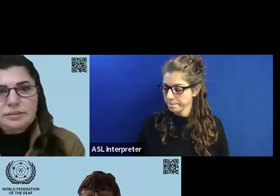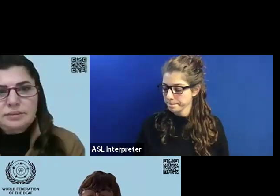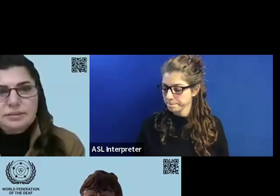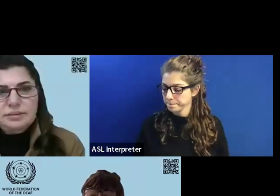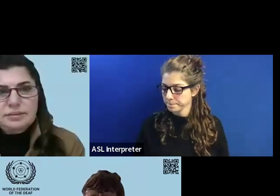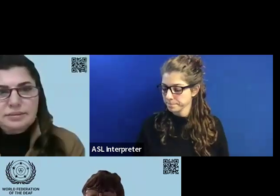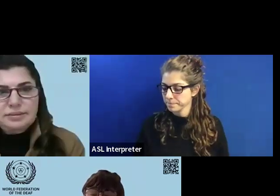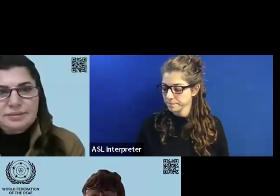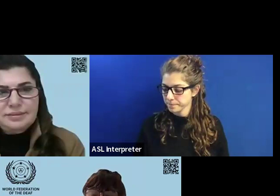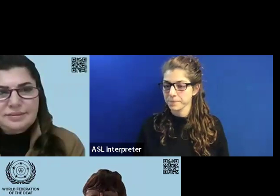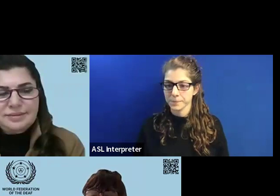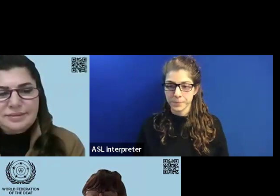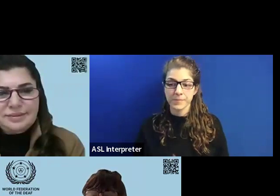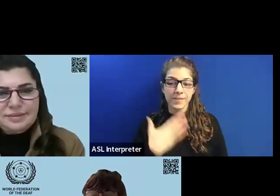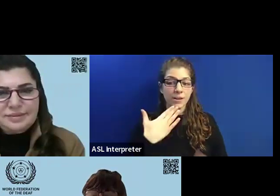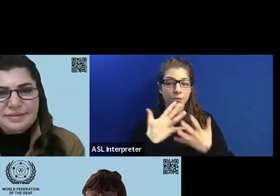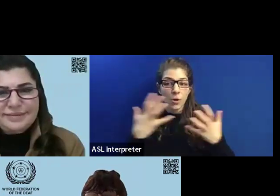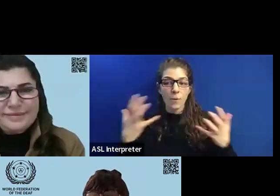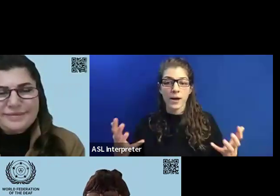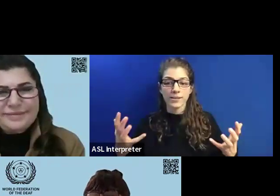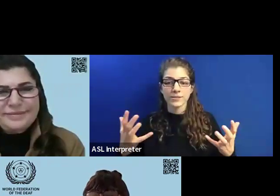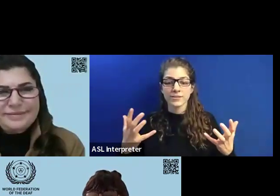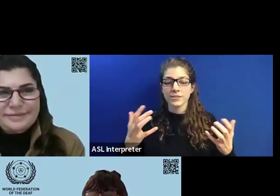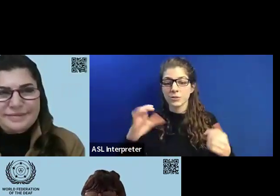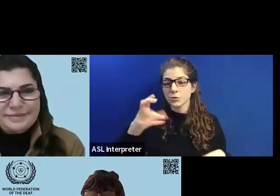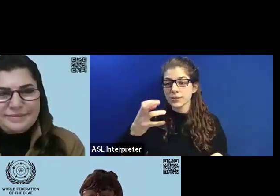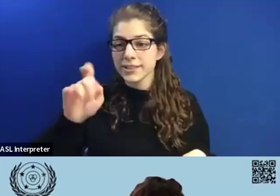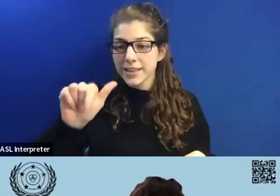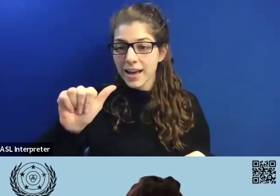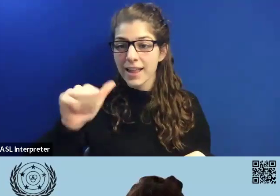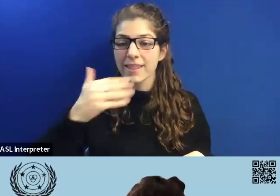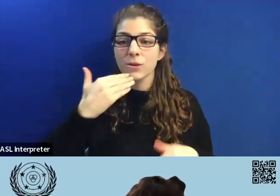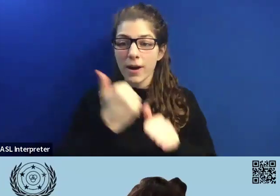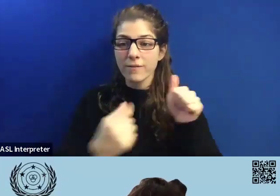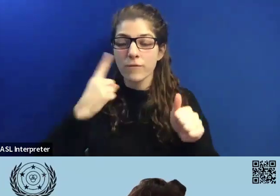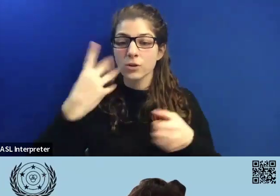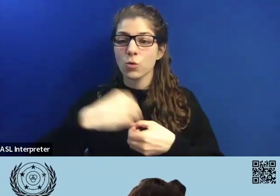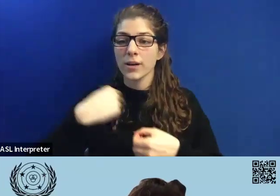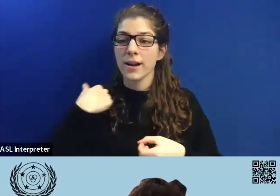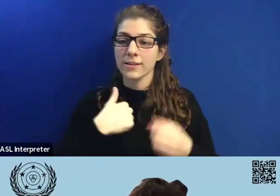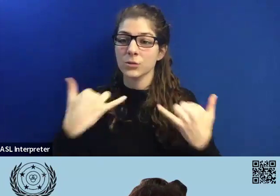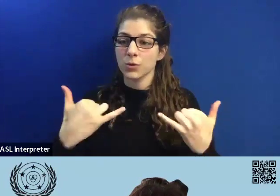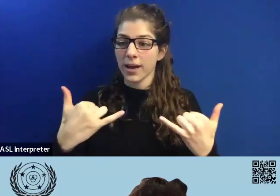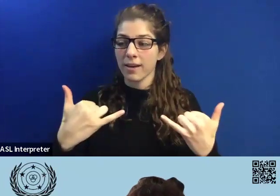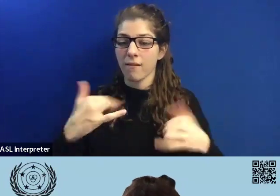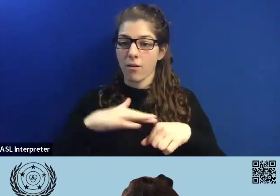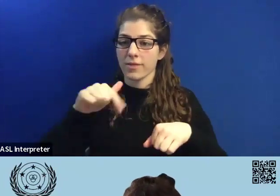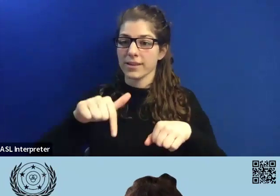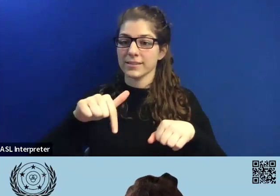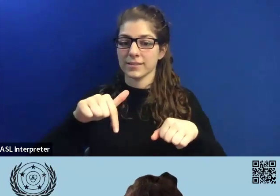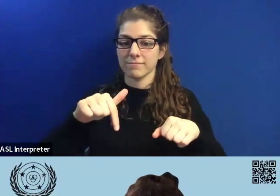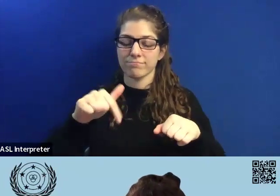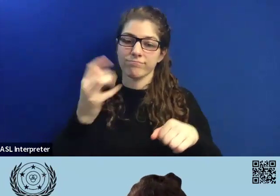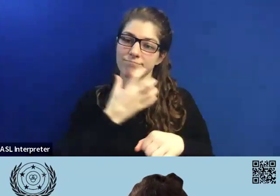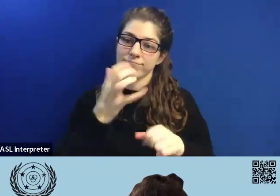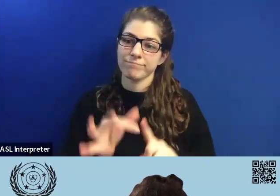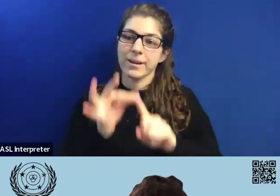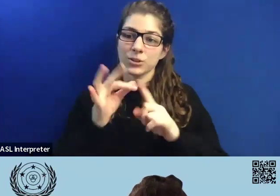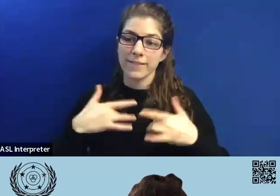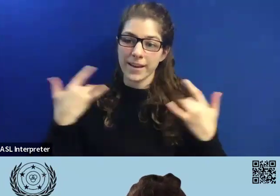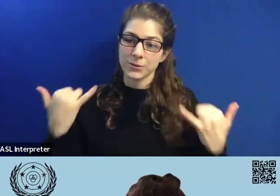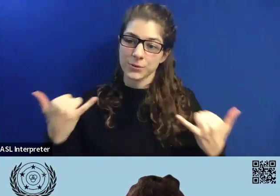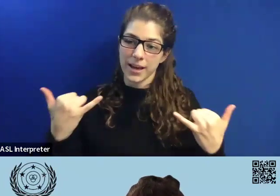Thank you so much, Christina, and thank you everybody for joining us today on this auspicious event.